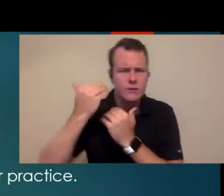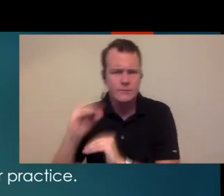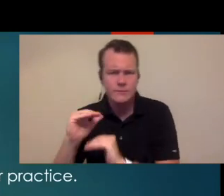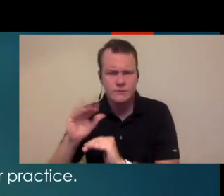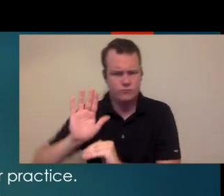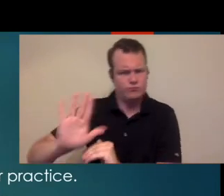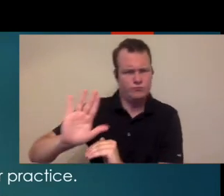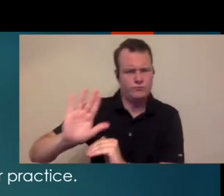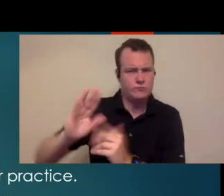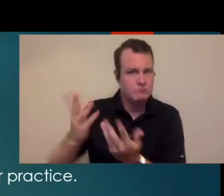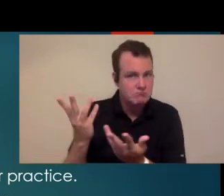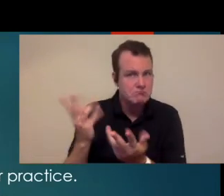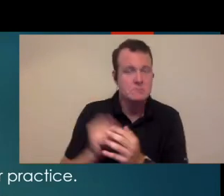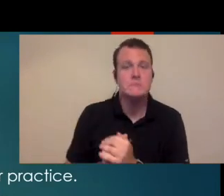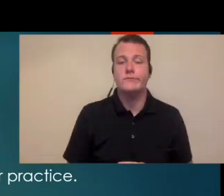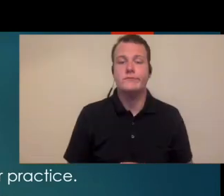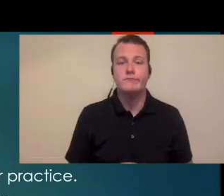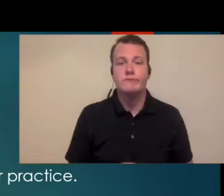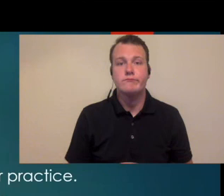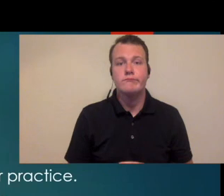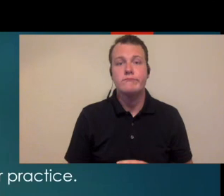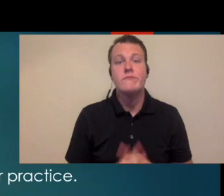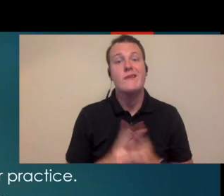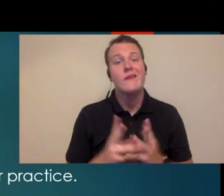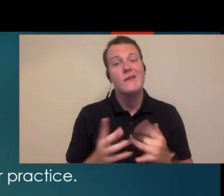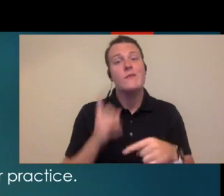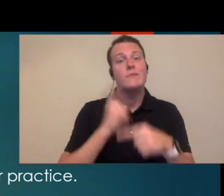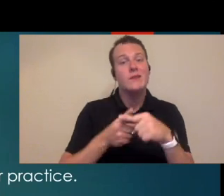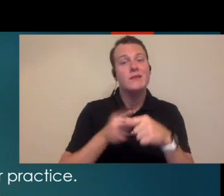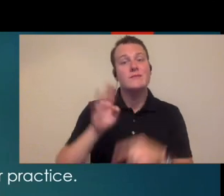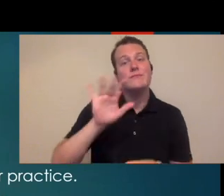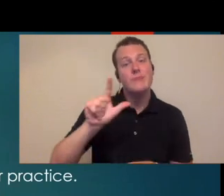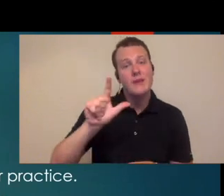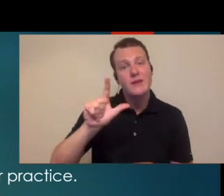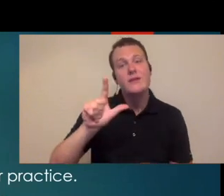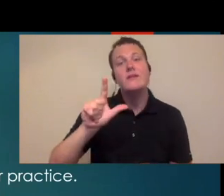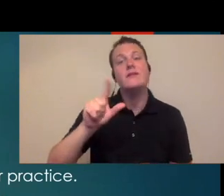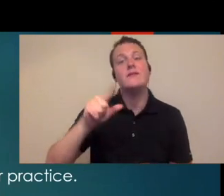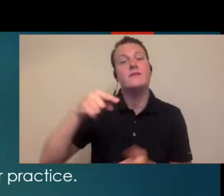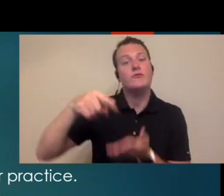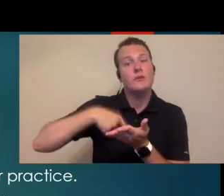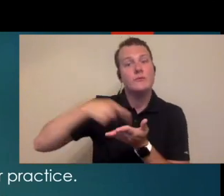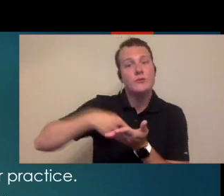so in what ways there's also issues with billing and reimbursement and especially